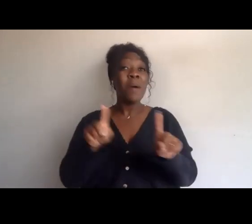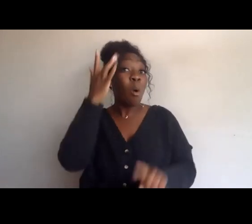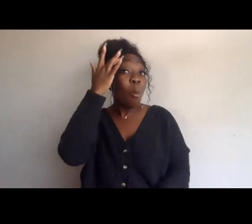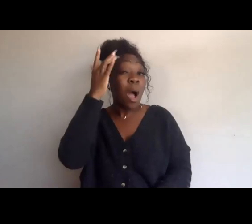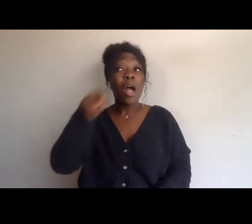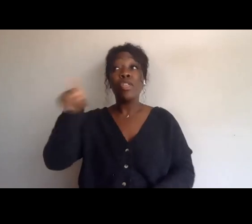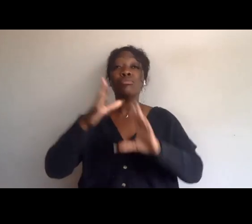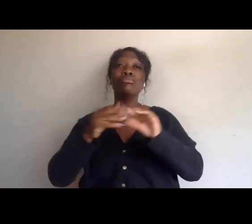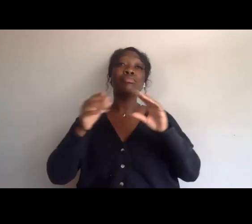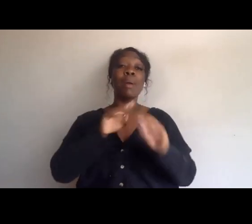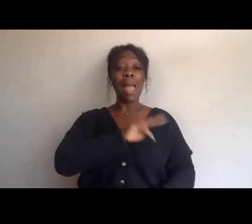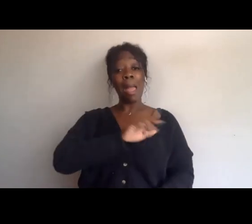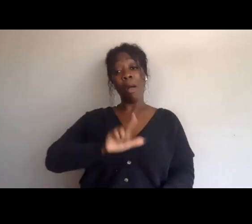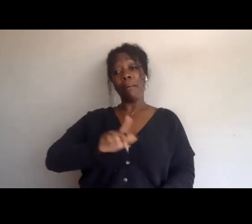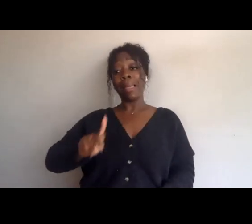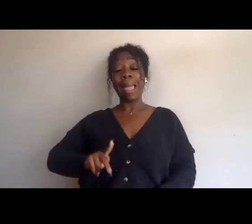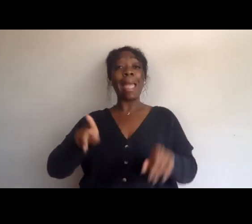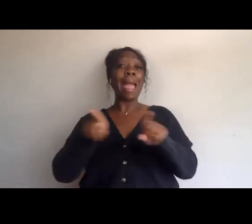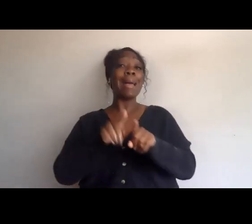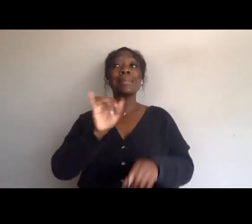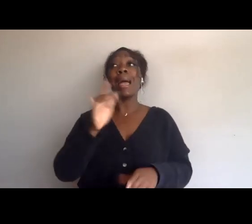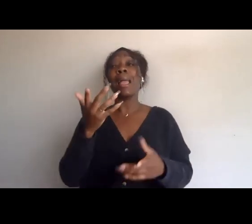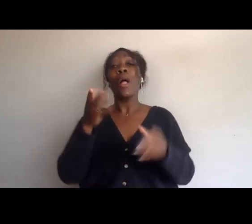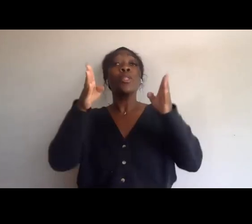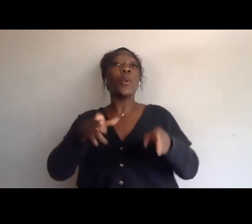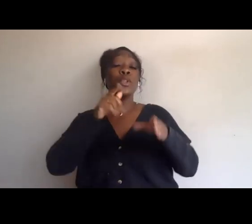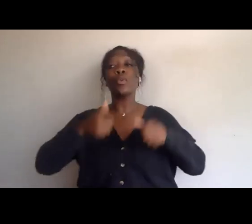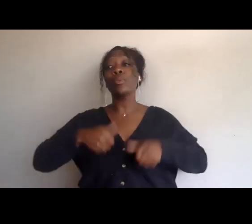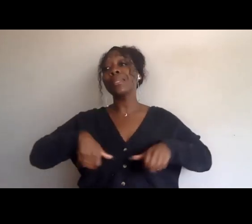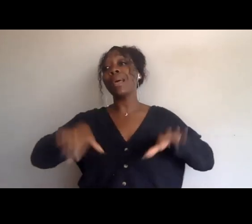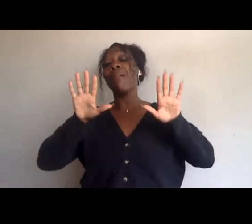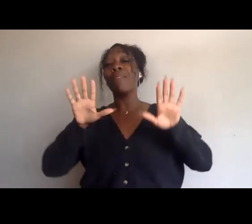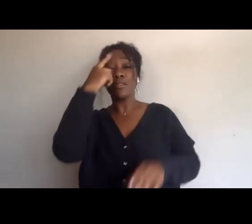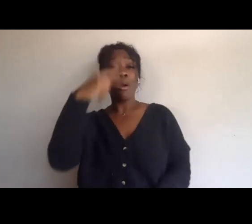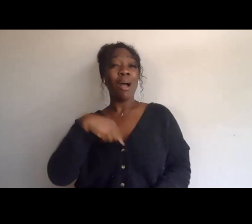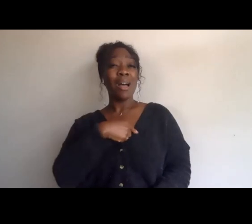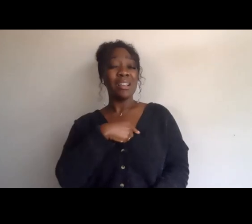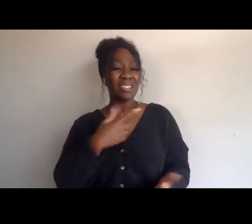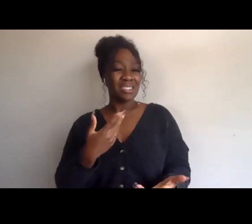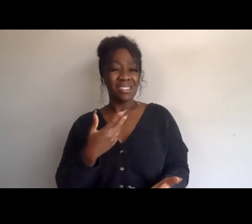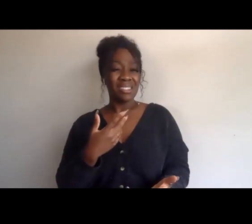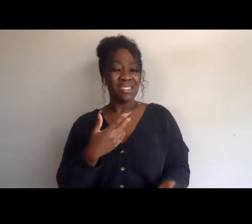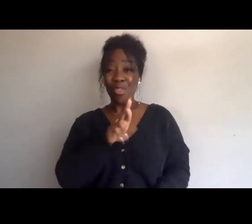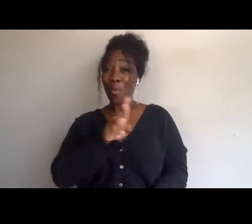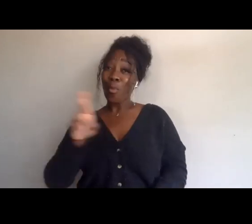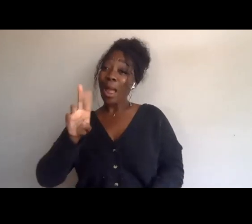as a messiah and pretending like even the right wingers pretend like, "And we love him." No you didn't love him, if you loved him